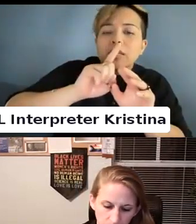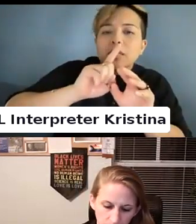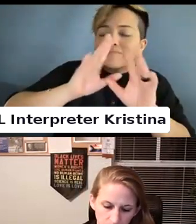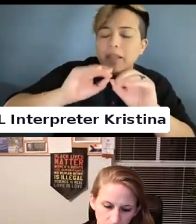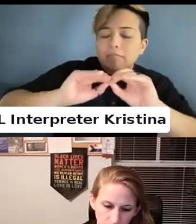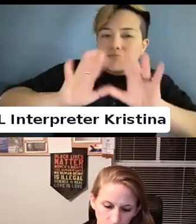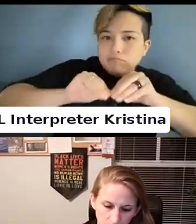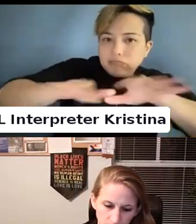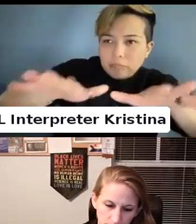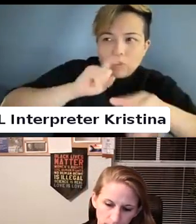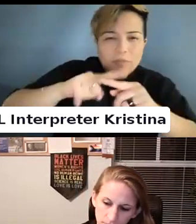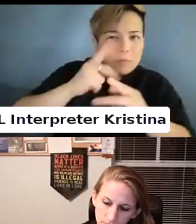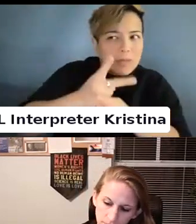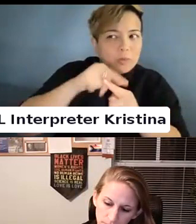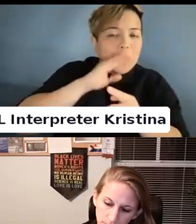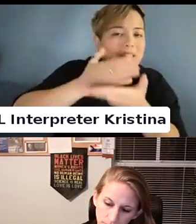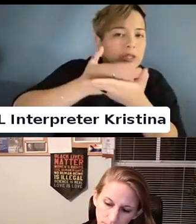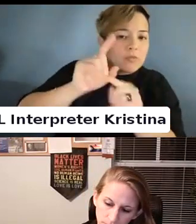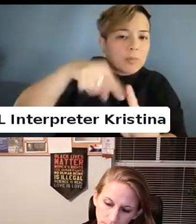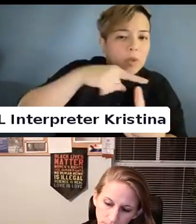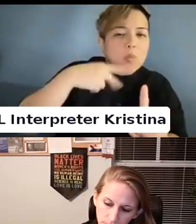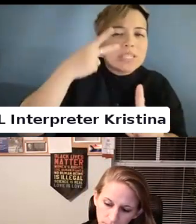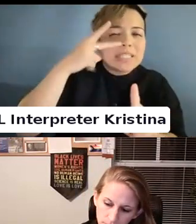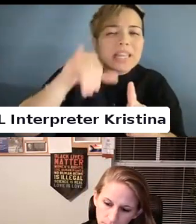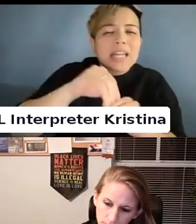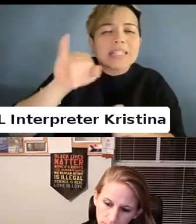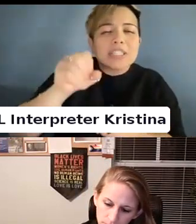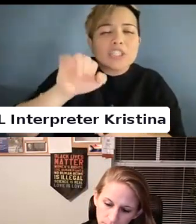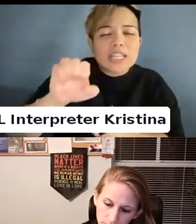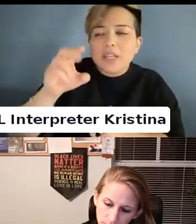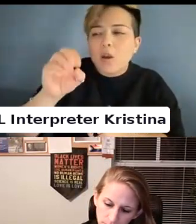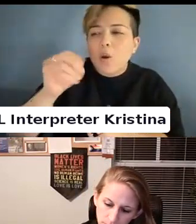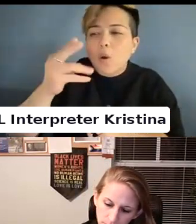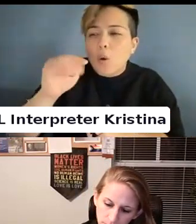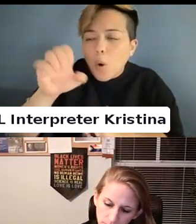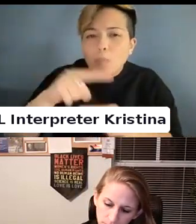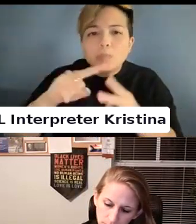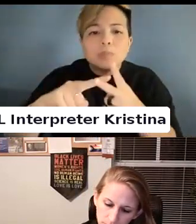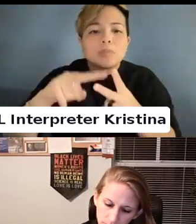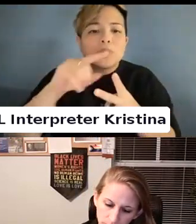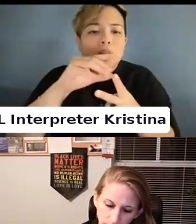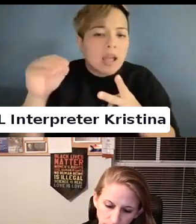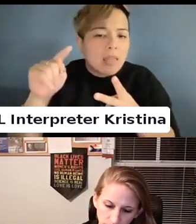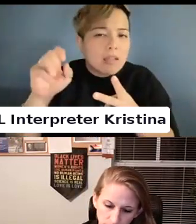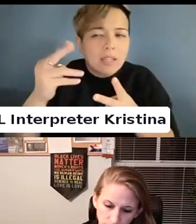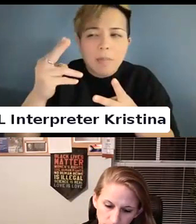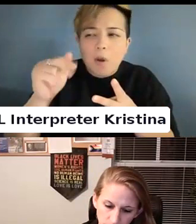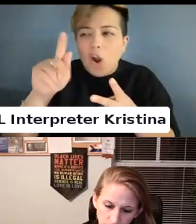Which we do see in the Jesse Holmes transcripts of the day.